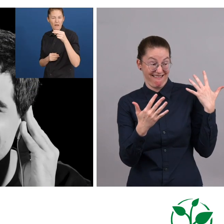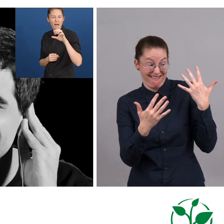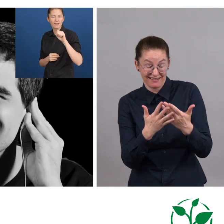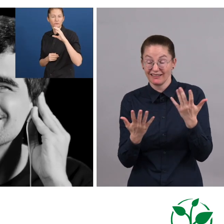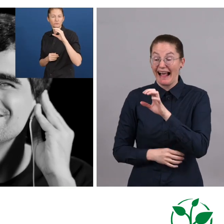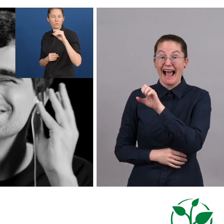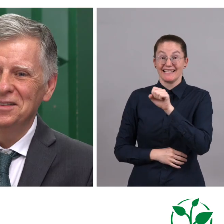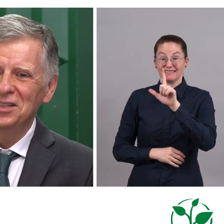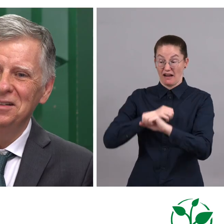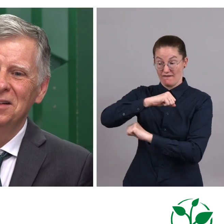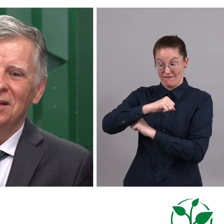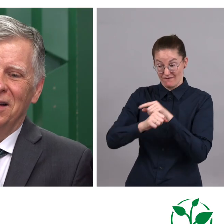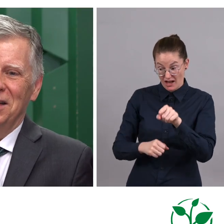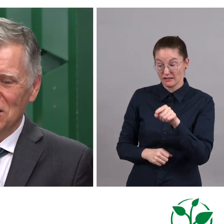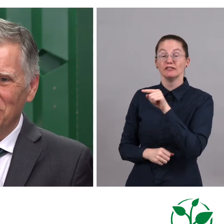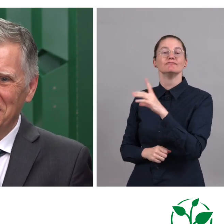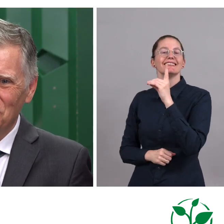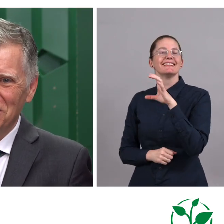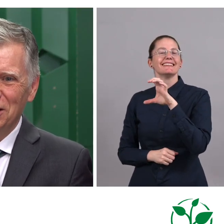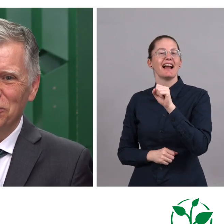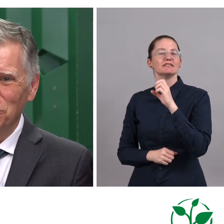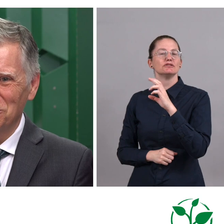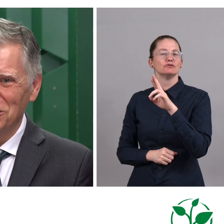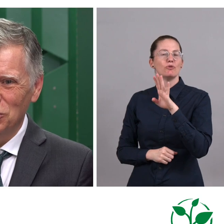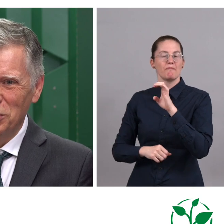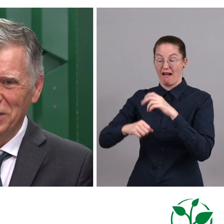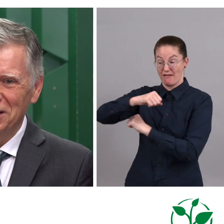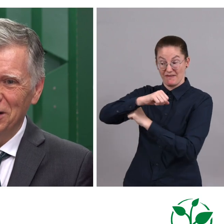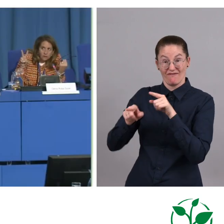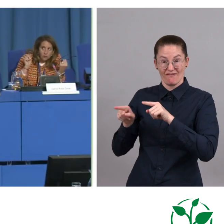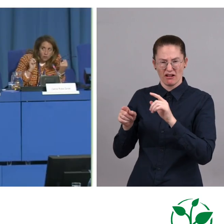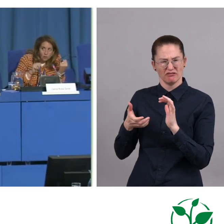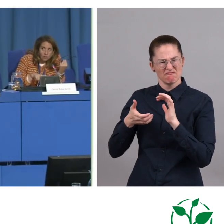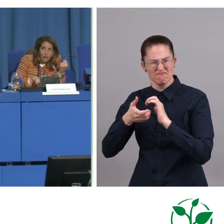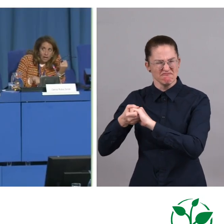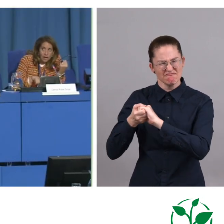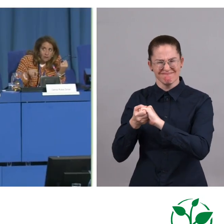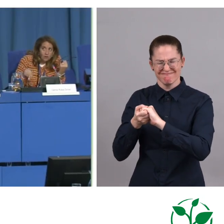Since 2019, the Essl Foundation and Fundación Descúbreme have developed a strong partnership.